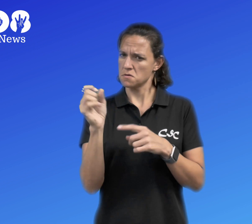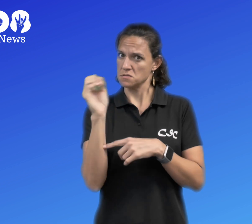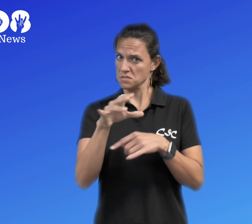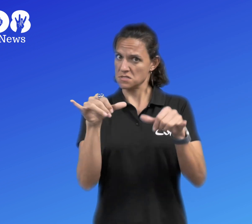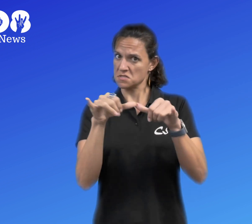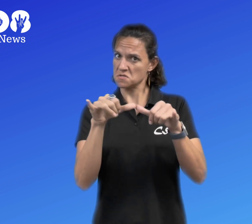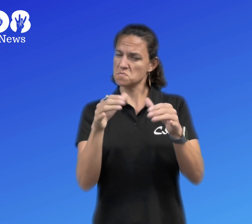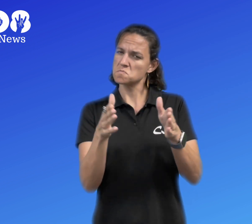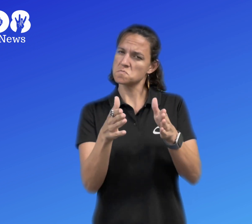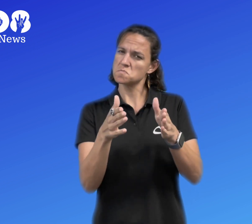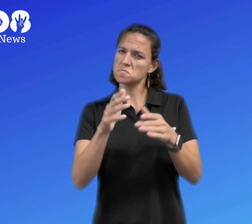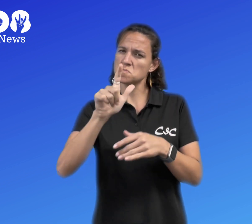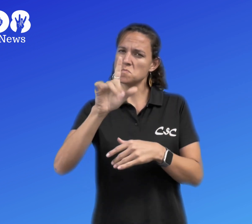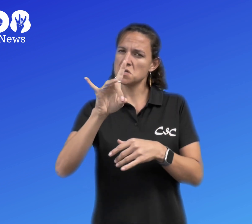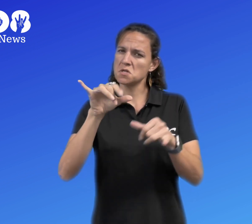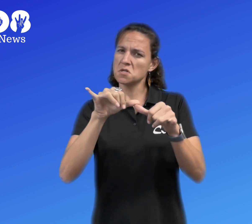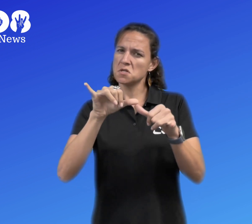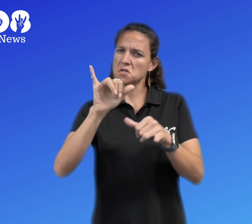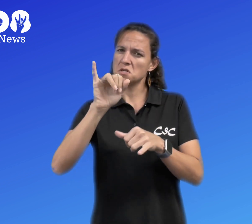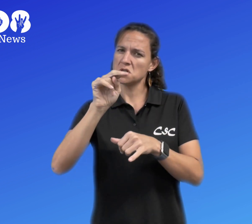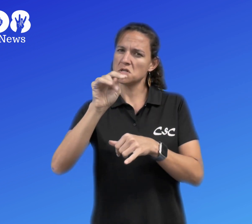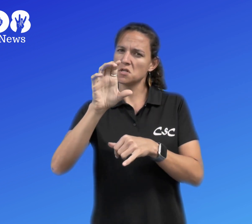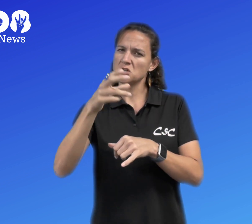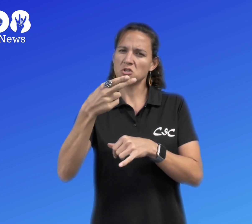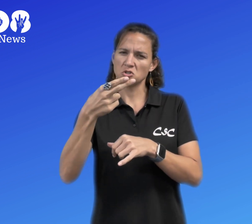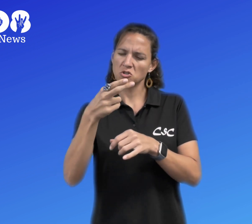This snake is about 28inches in size.